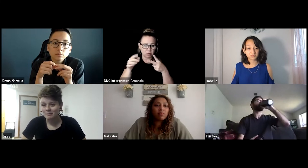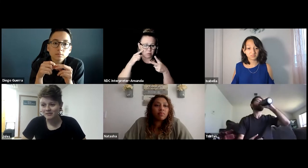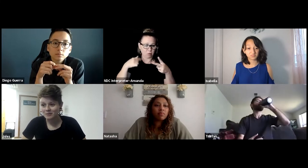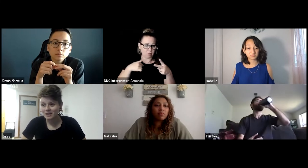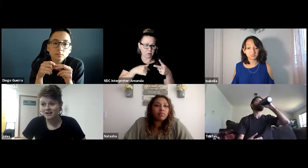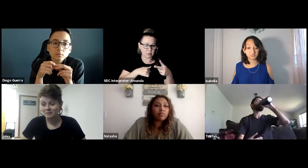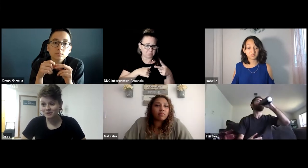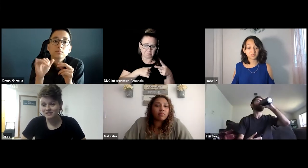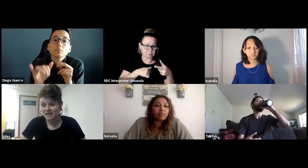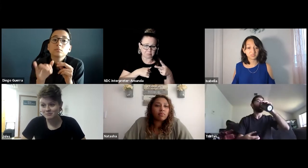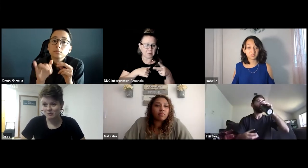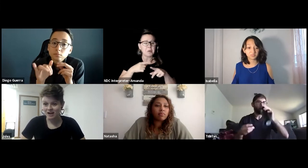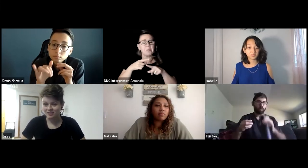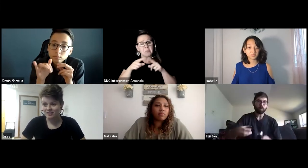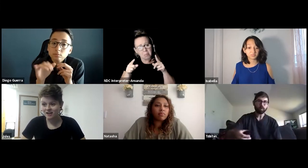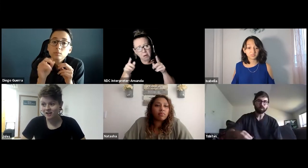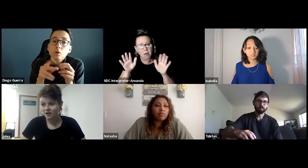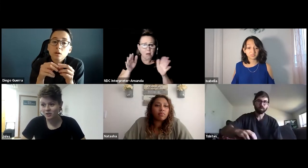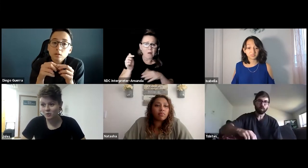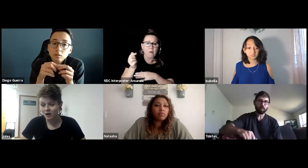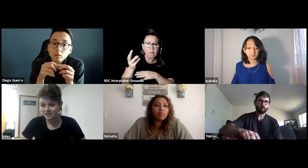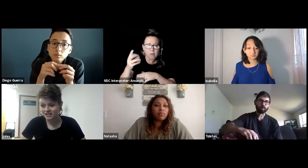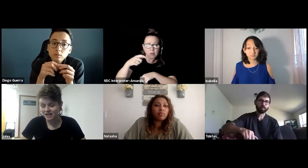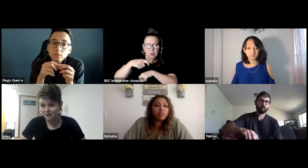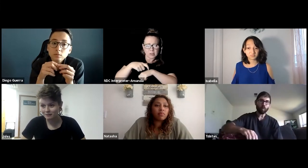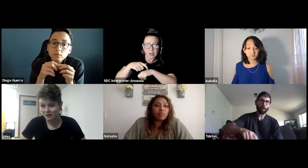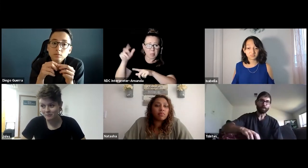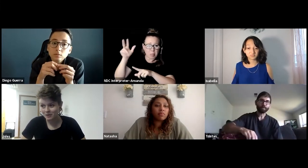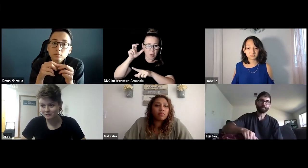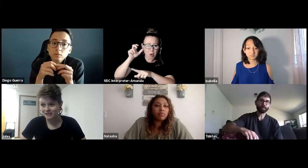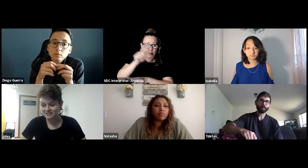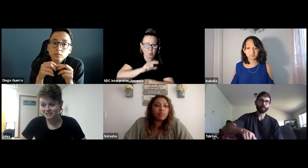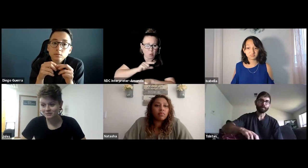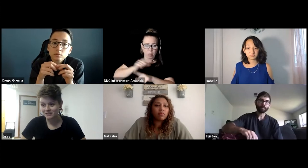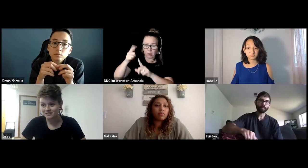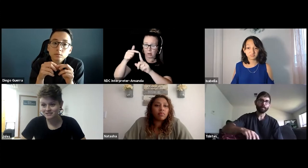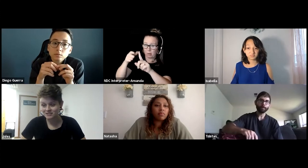But there were a couple of times where the audio quality coming from the professor was